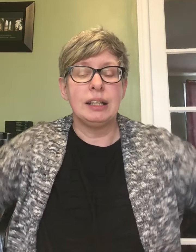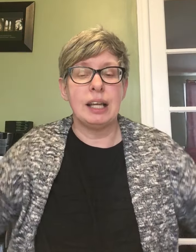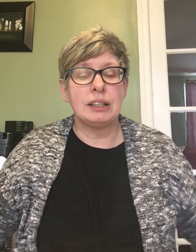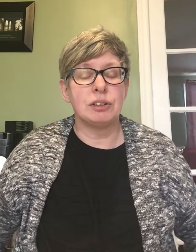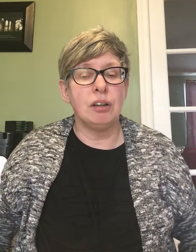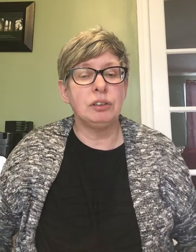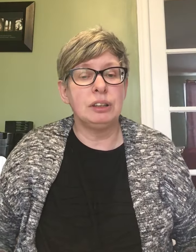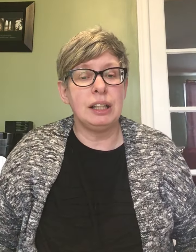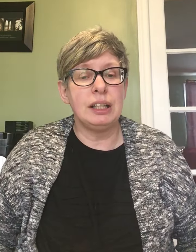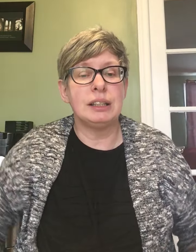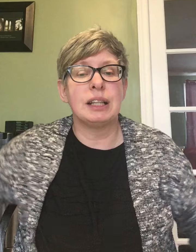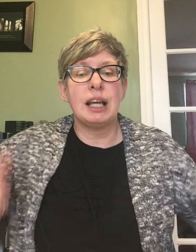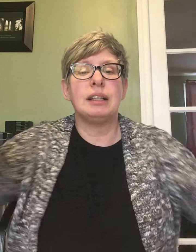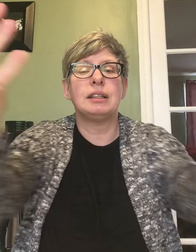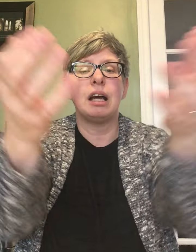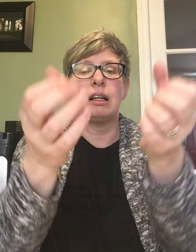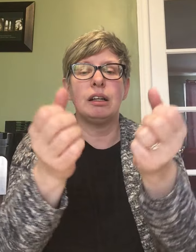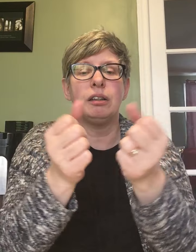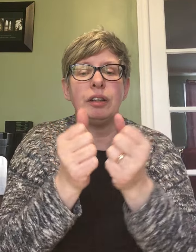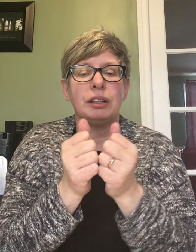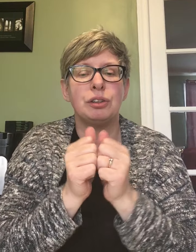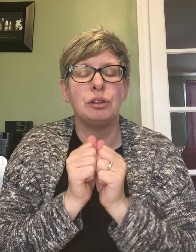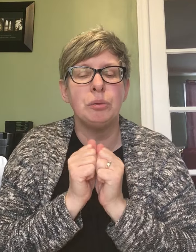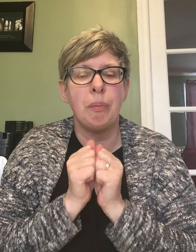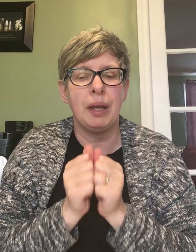Dance her on your knees and tuck her into bed